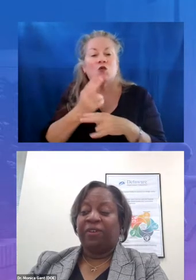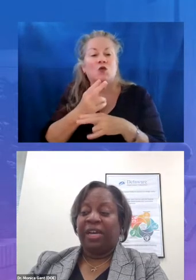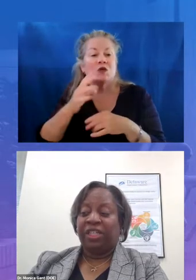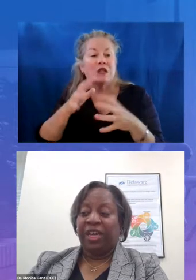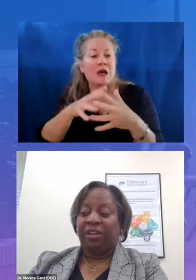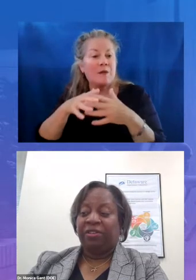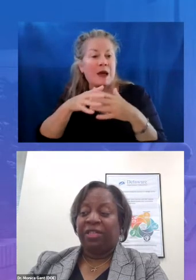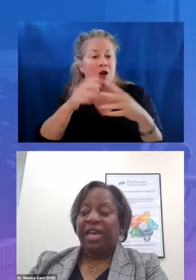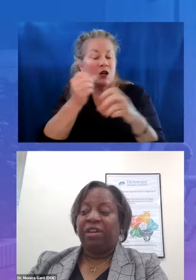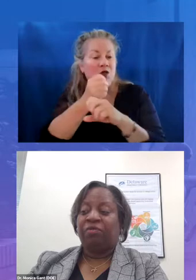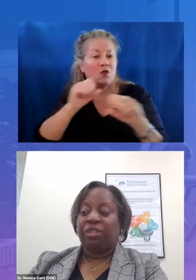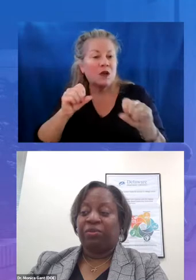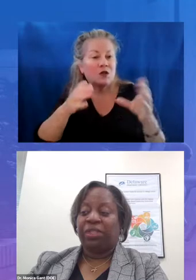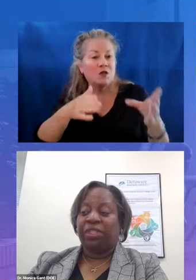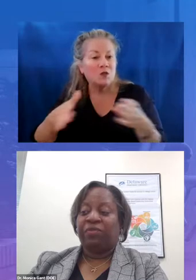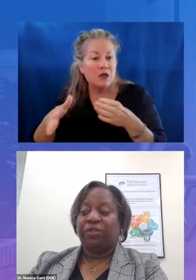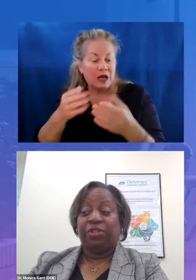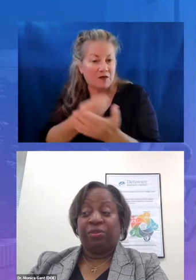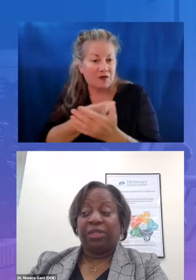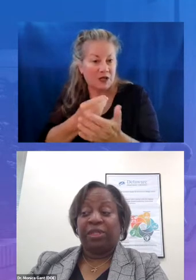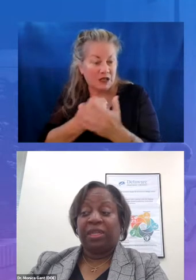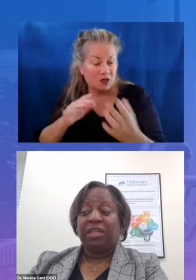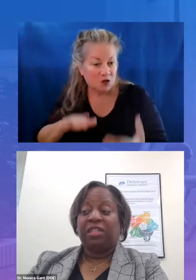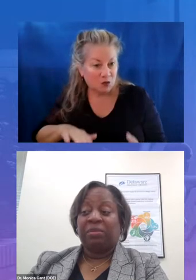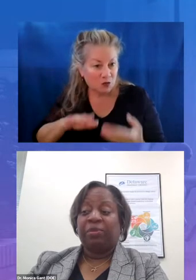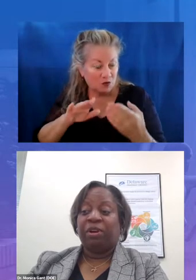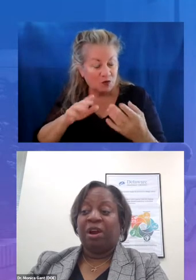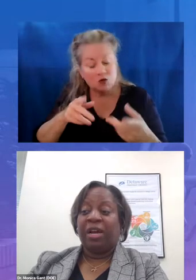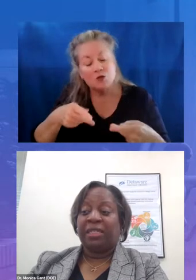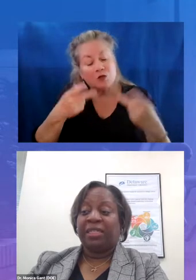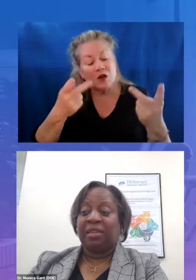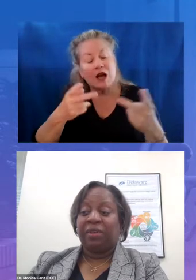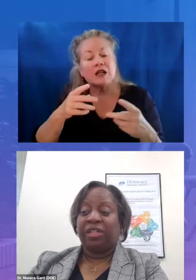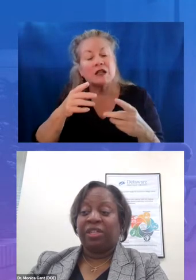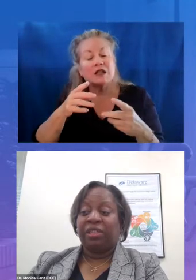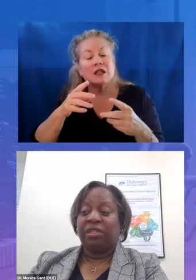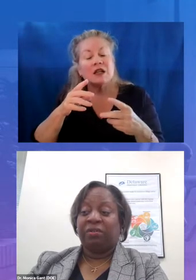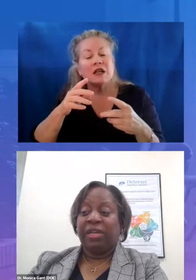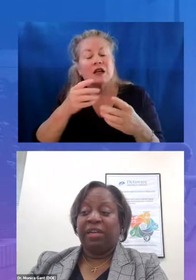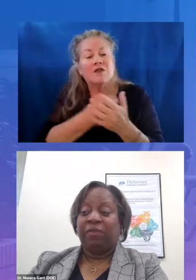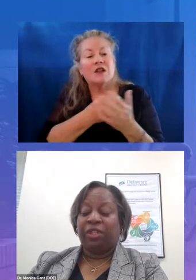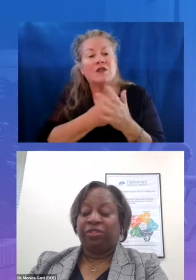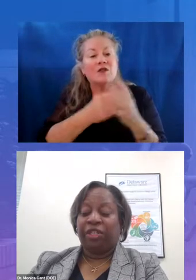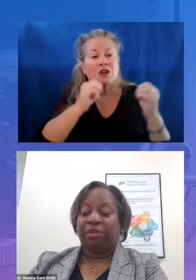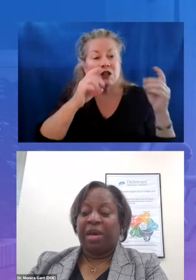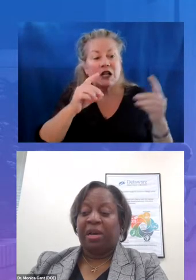educators and resources for students to support our acceleration to grade level instruction model